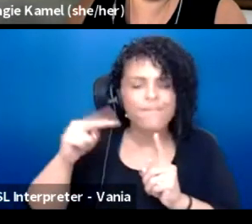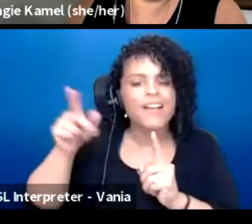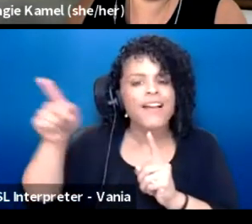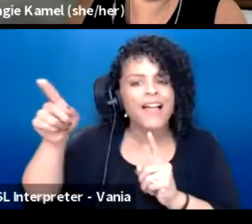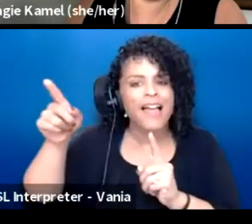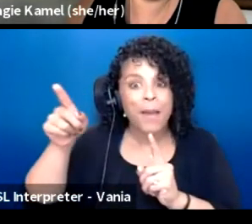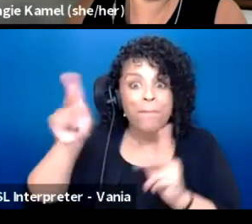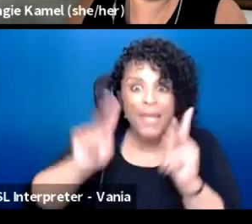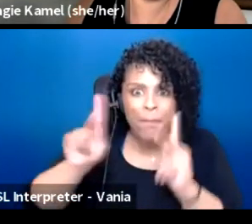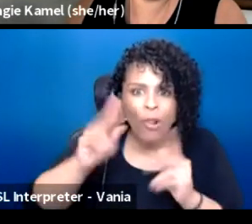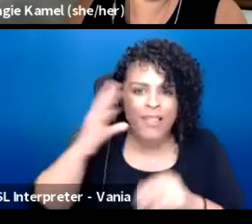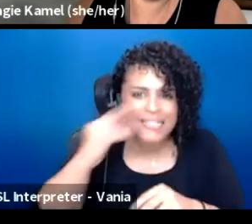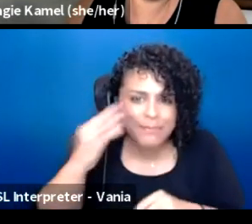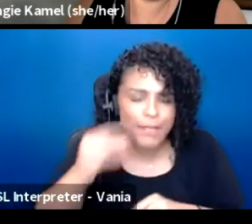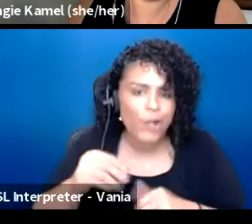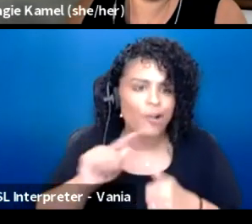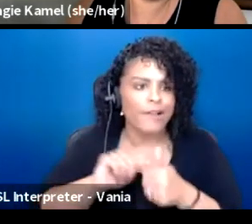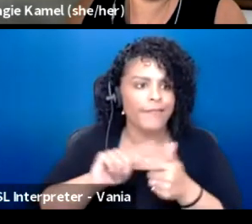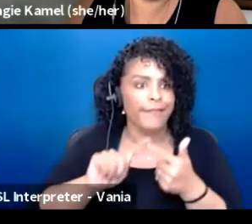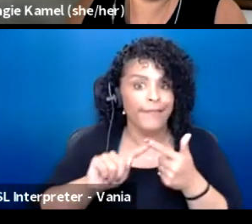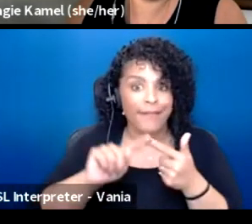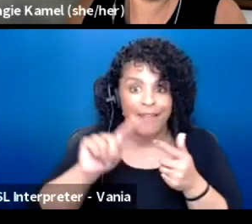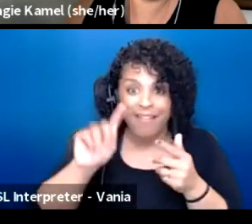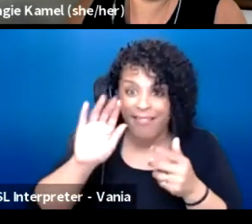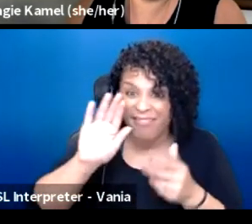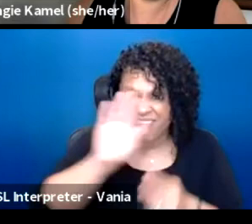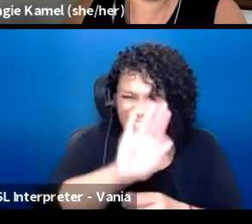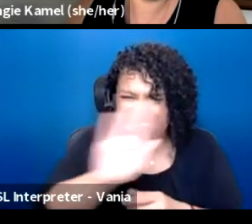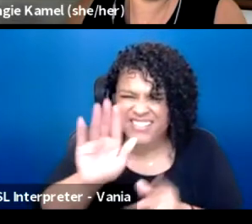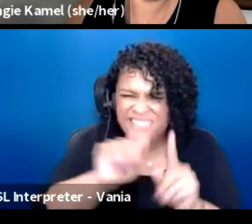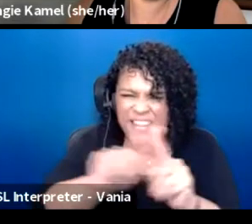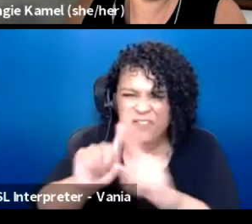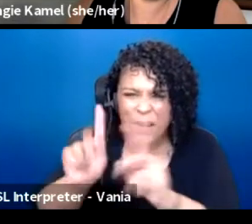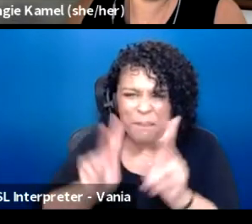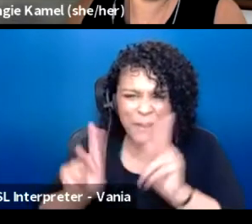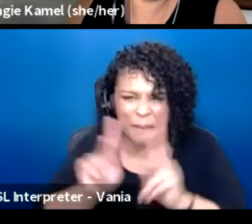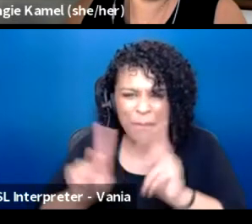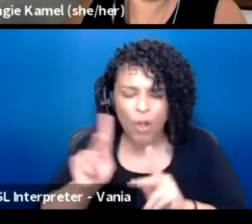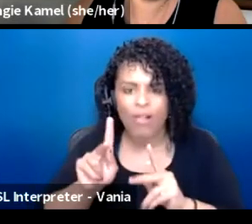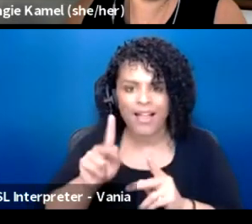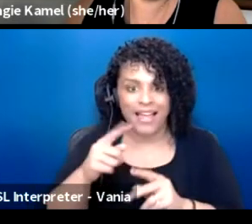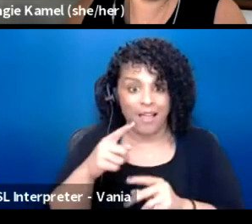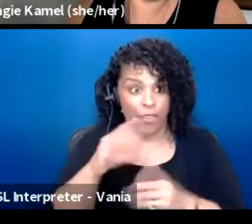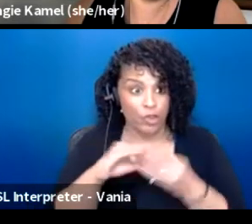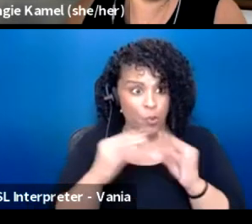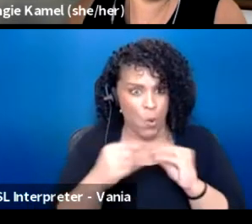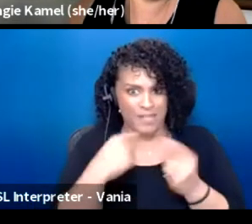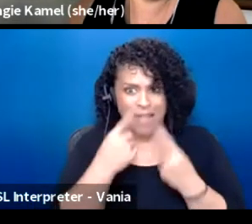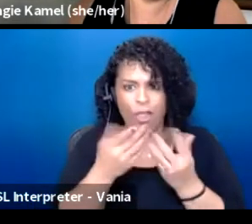It brings in people, it brings in individuals and it tells these stories through people. So what I'm trying to get to, I guess,